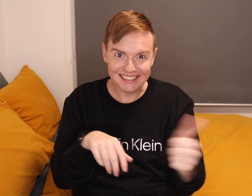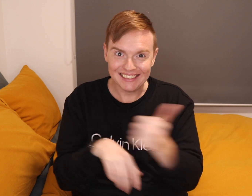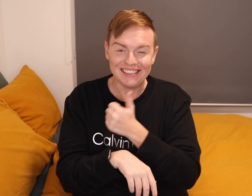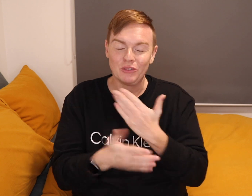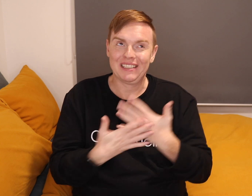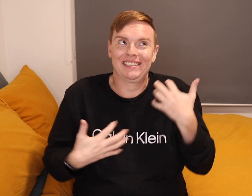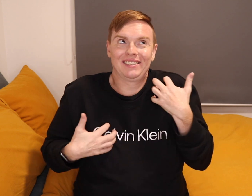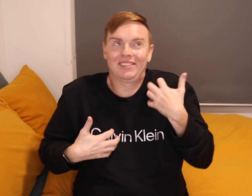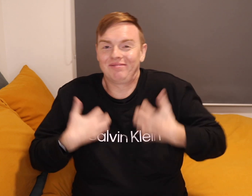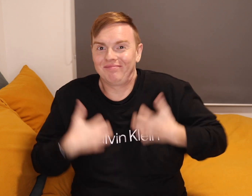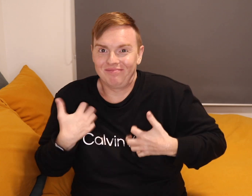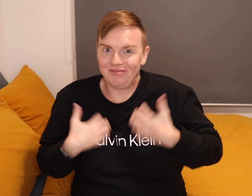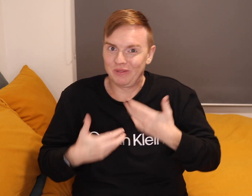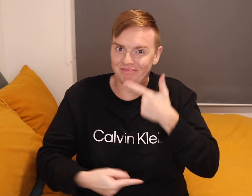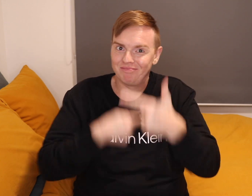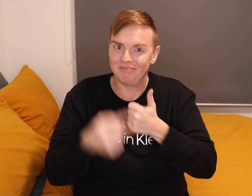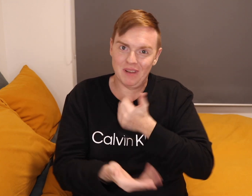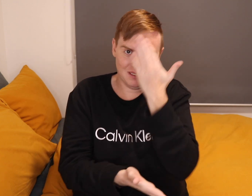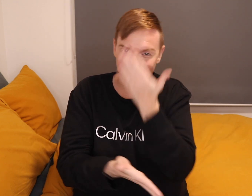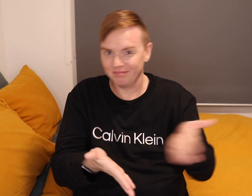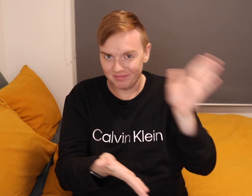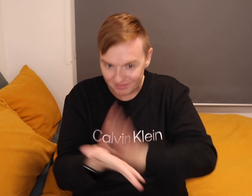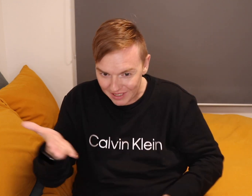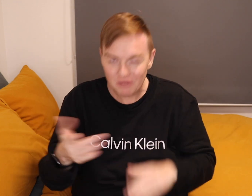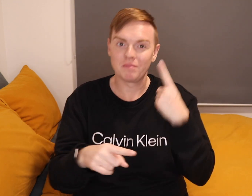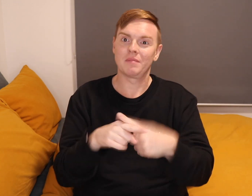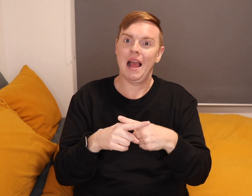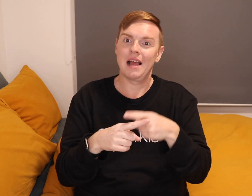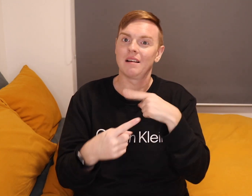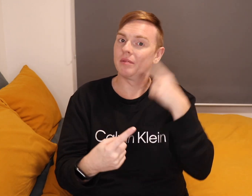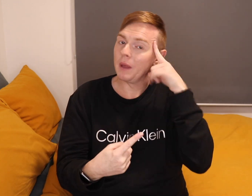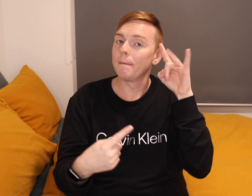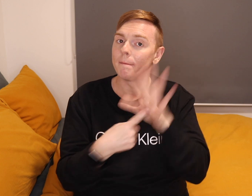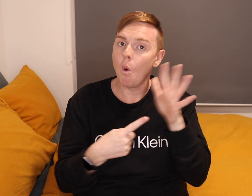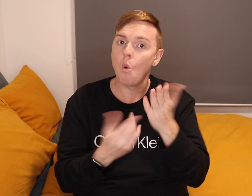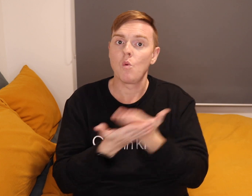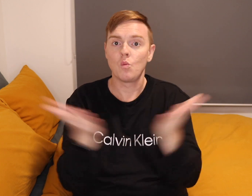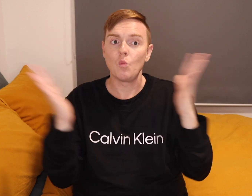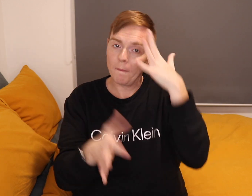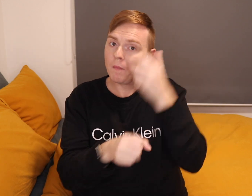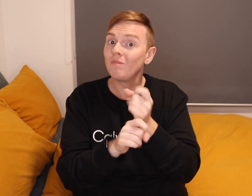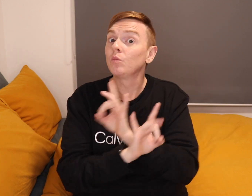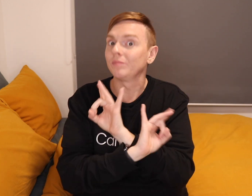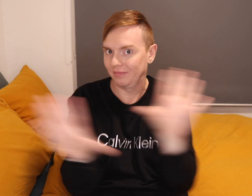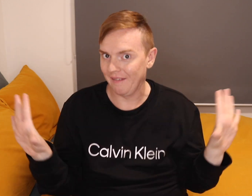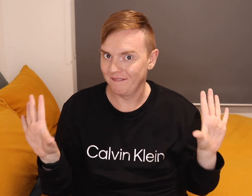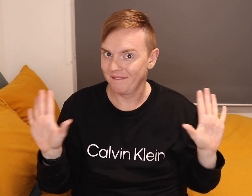I'm very excited to share my experience. And I do believe that you need to believe in yourselves.